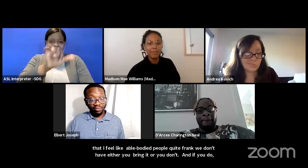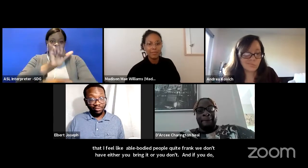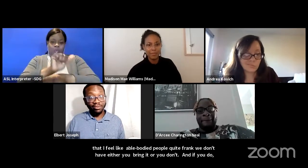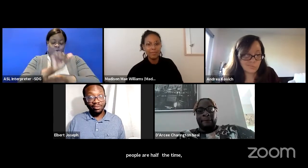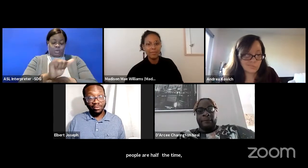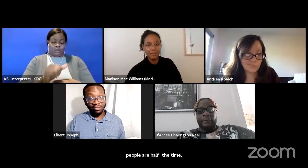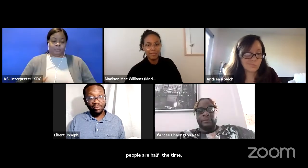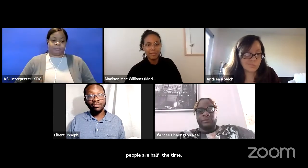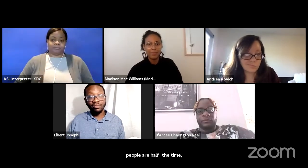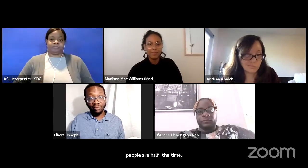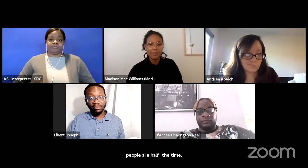D'Arcee you're right.